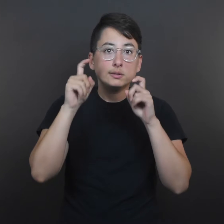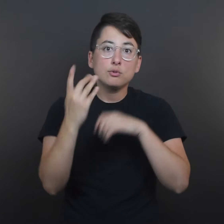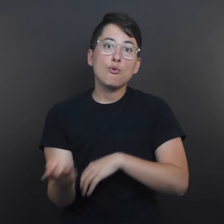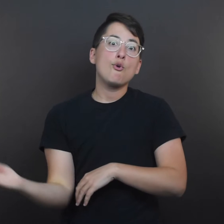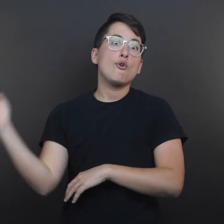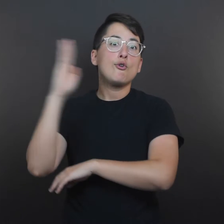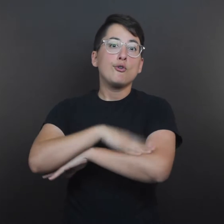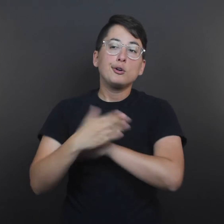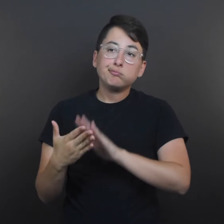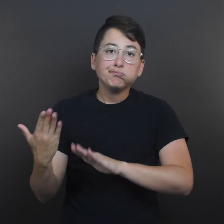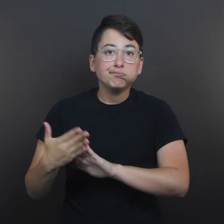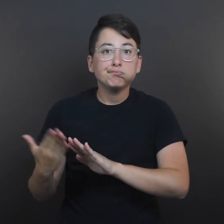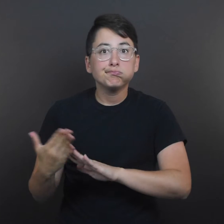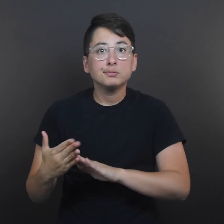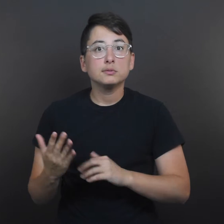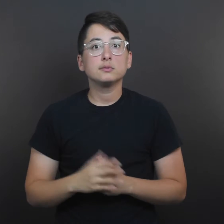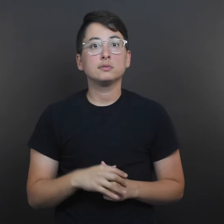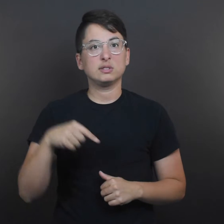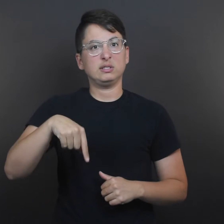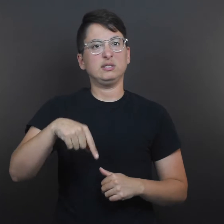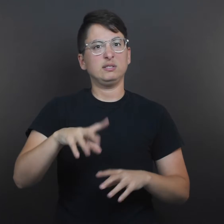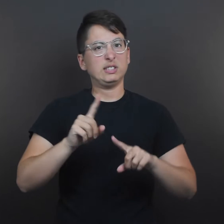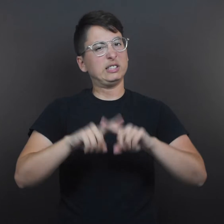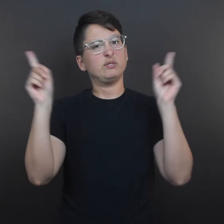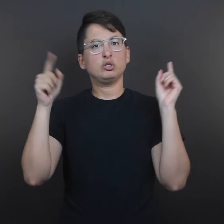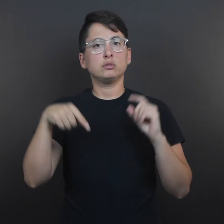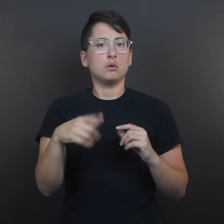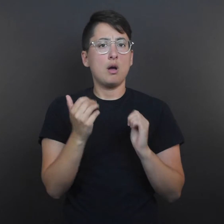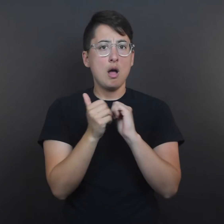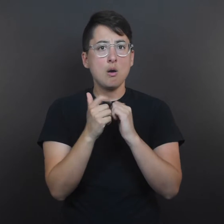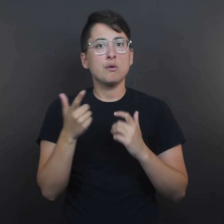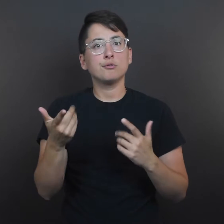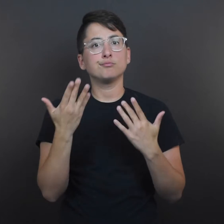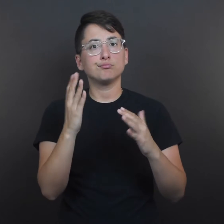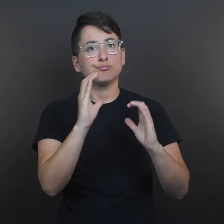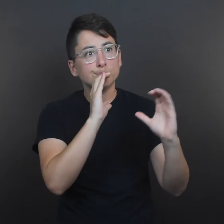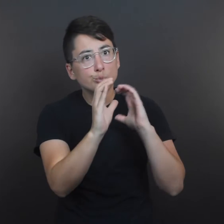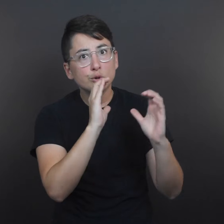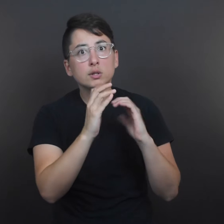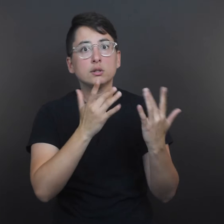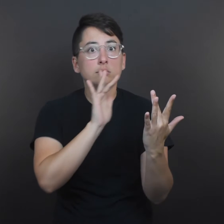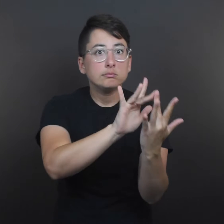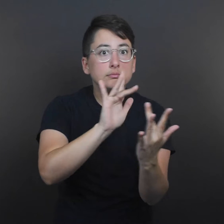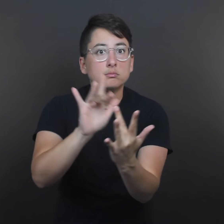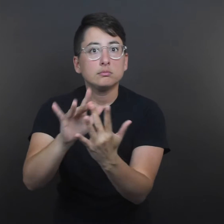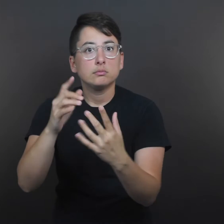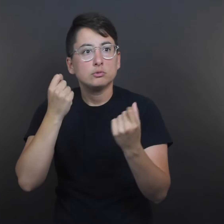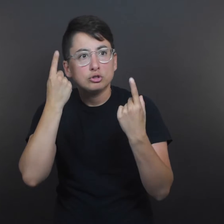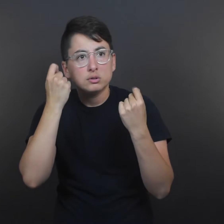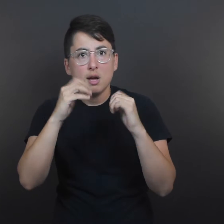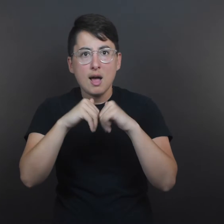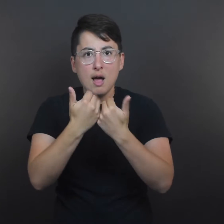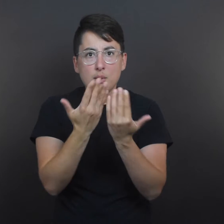run in a day,” she says. “This is more about communicating, reaching out, understanding the